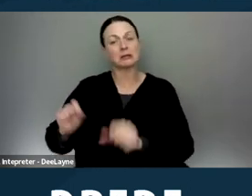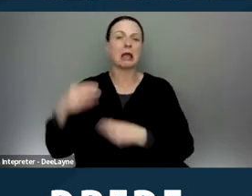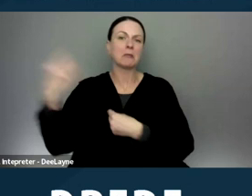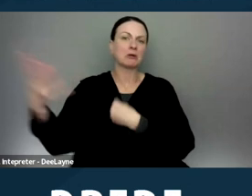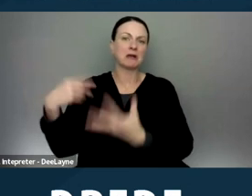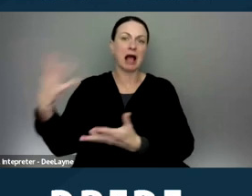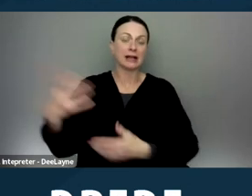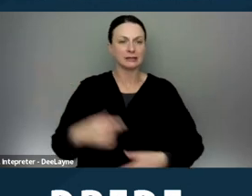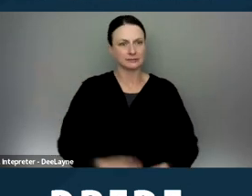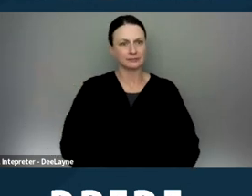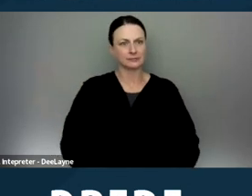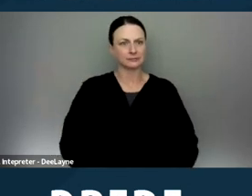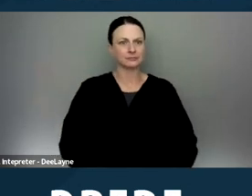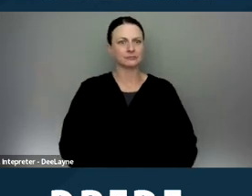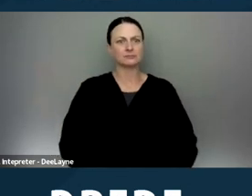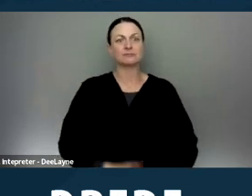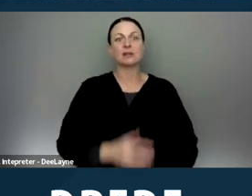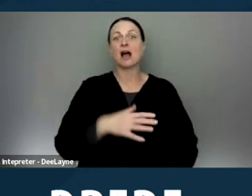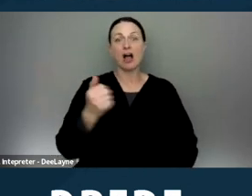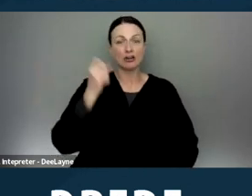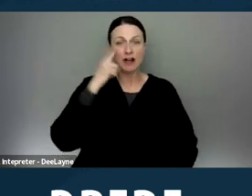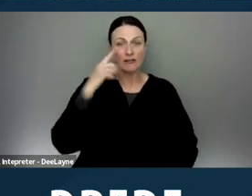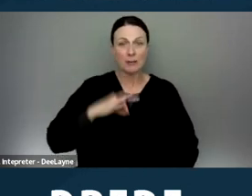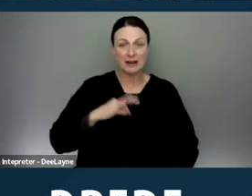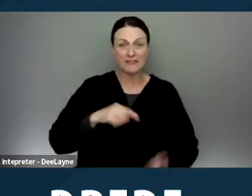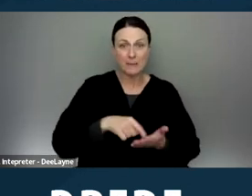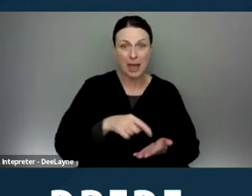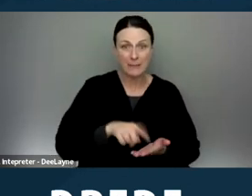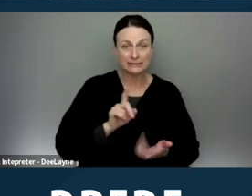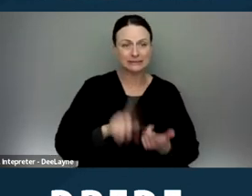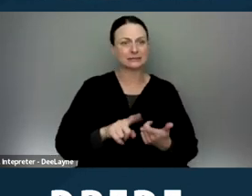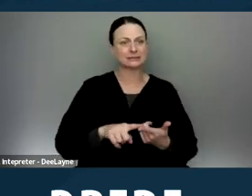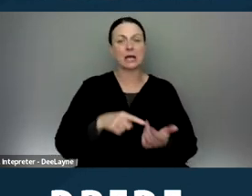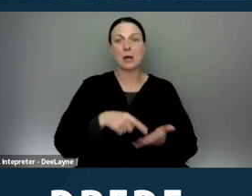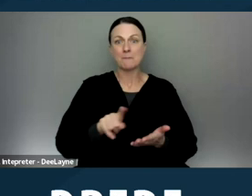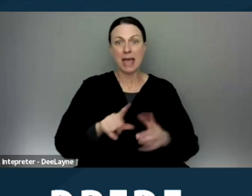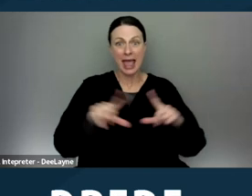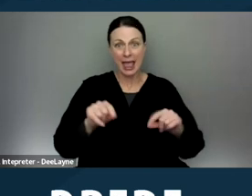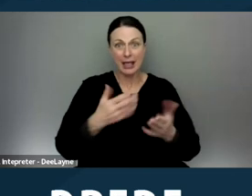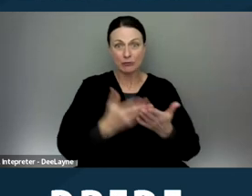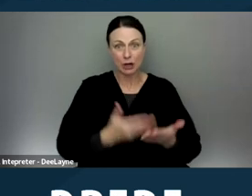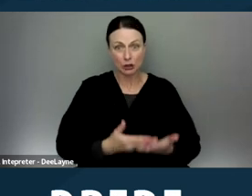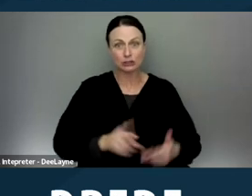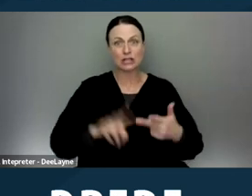that they're receiving other government benefit payments. They can provide their pay records or their bank statements